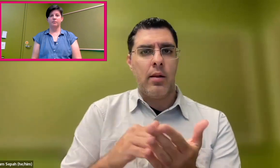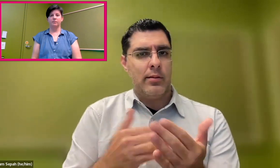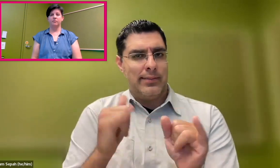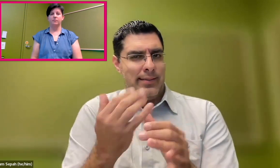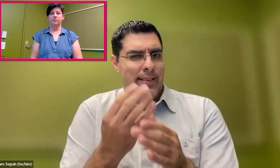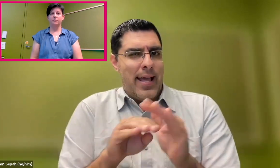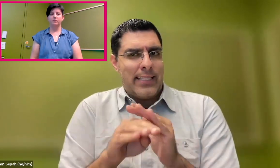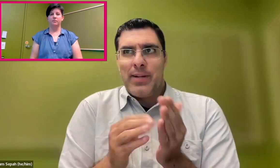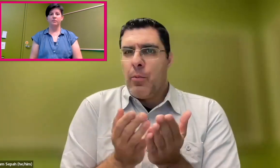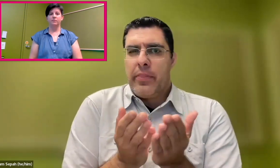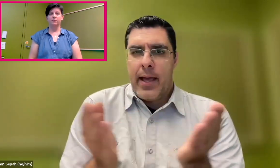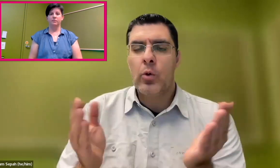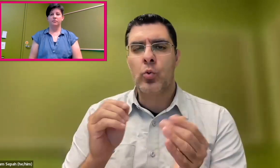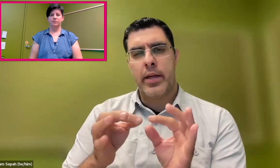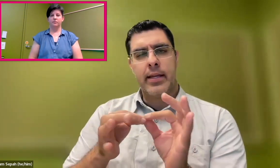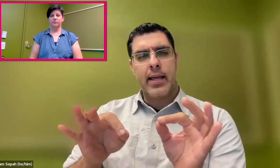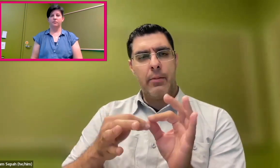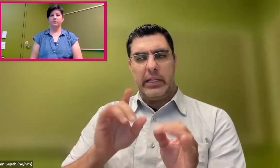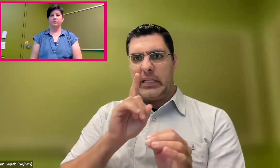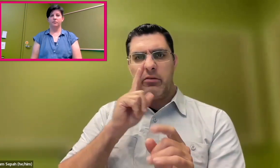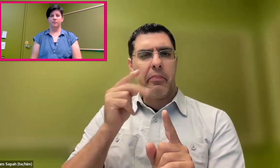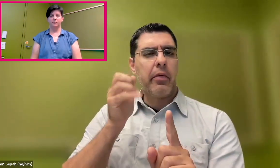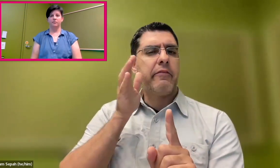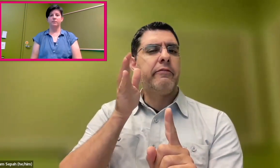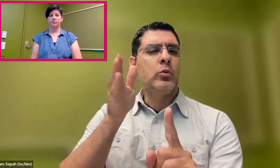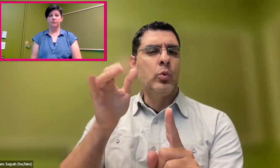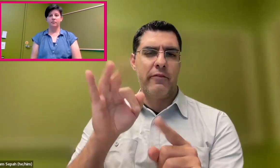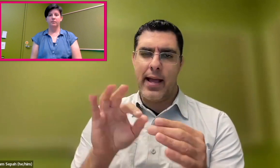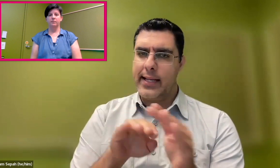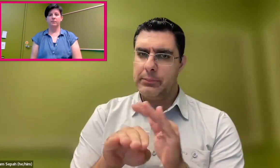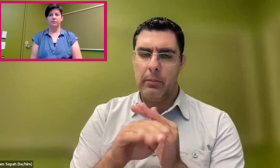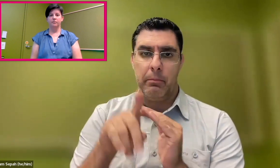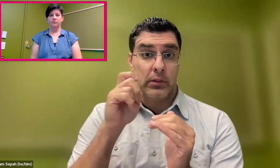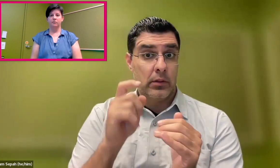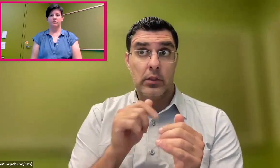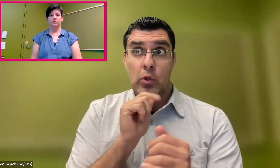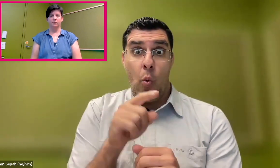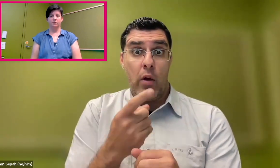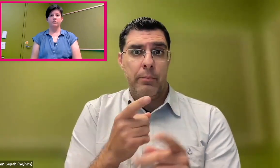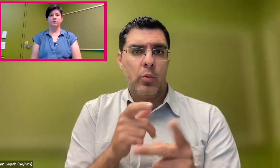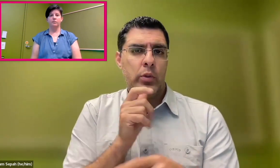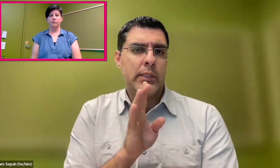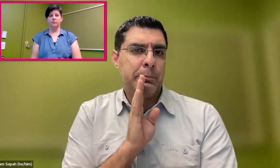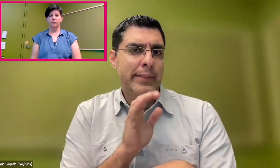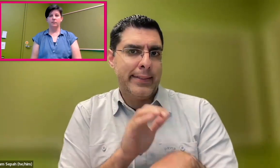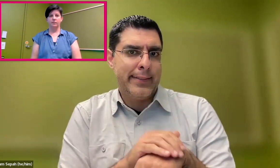I don't know what to do to get started, and it's not accessible. So again, captions are the future of accessibility.